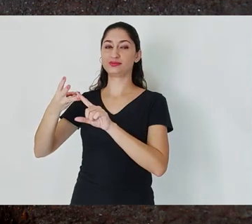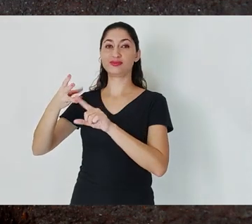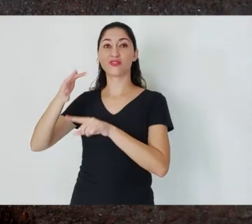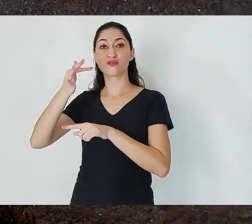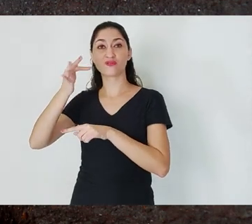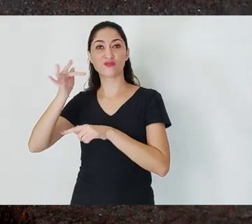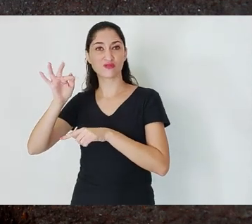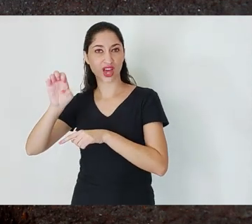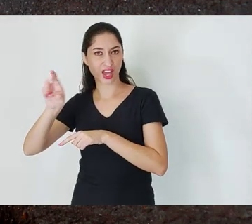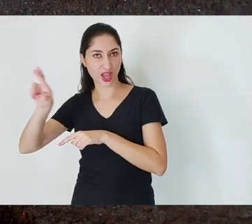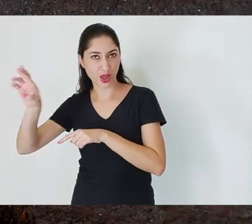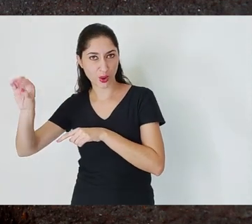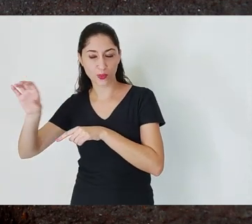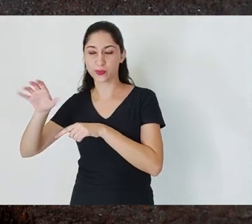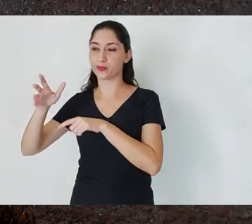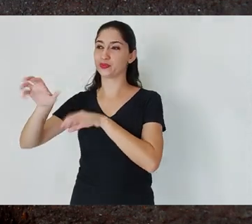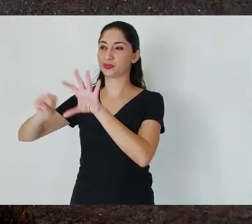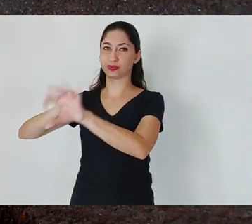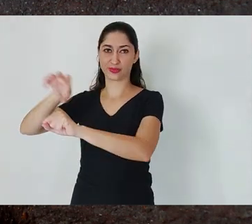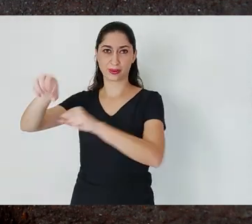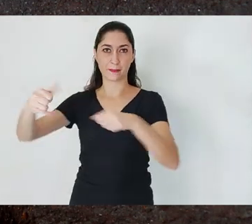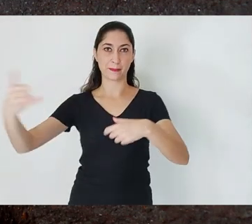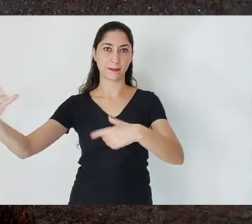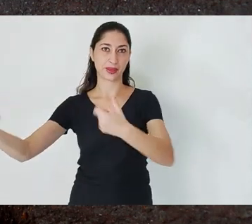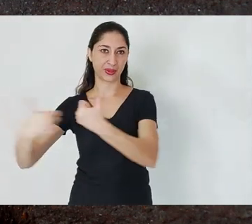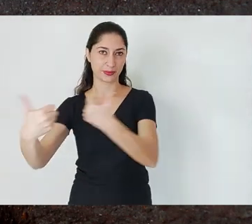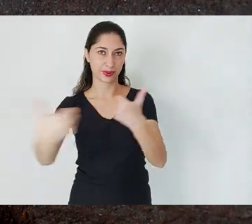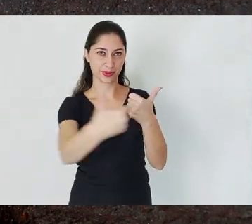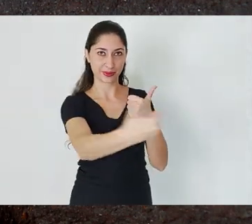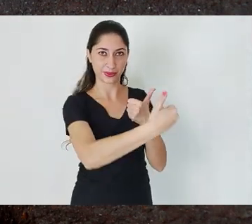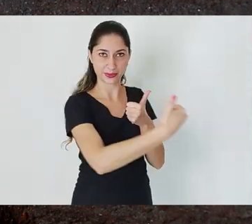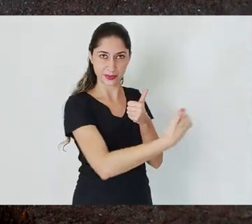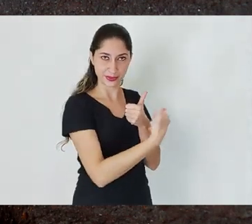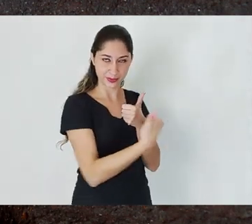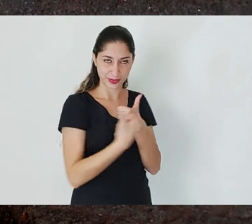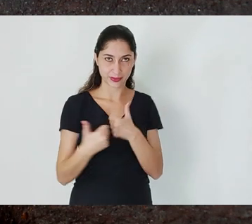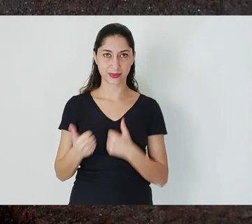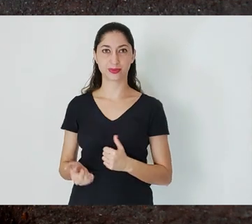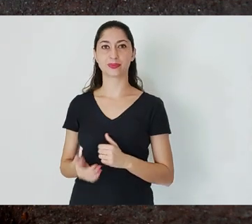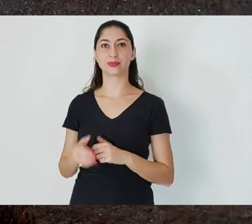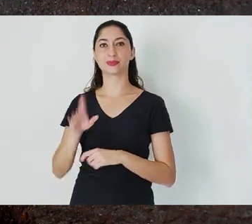The Morro Velho Mine is close by and other mines are close by as well.